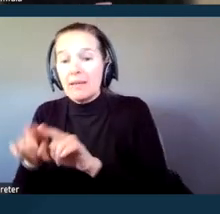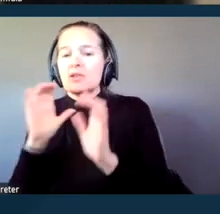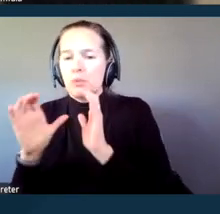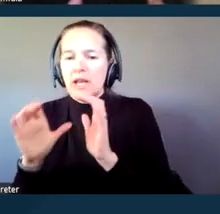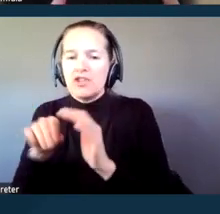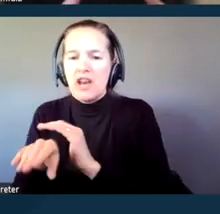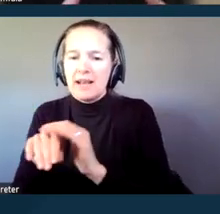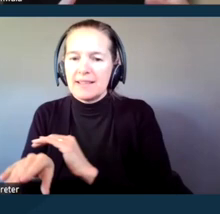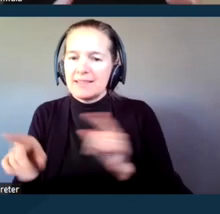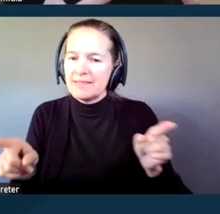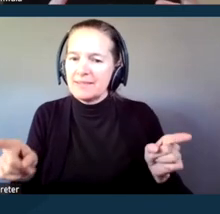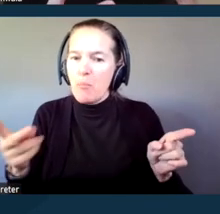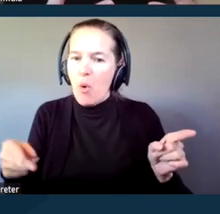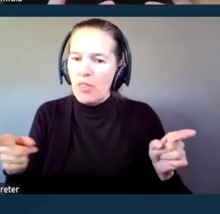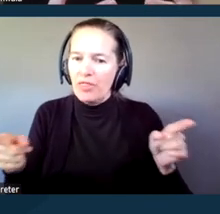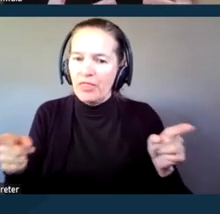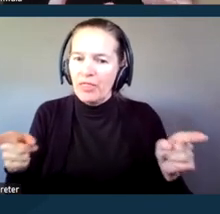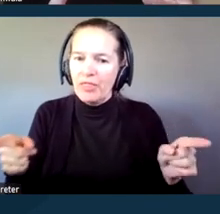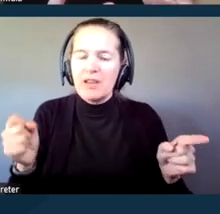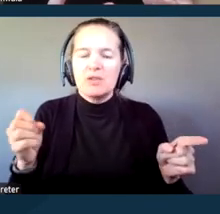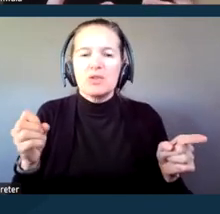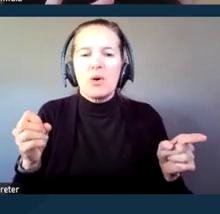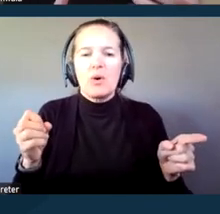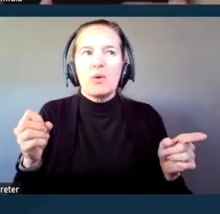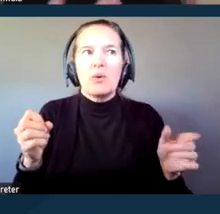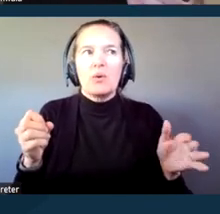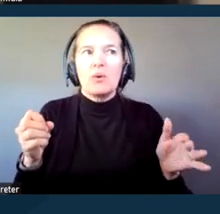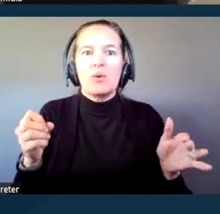So, there was sort of an extra layer